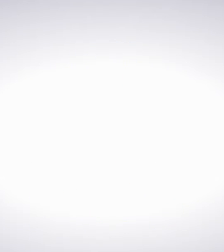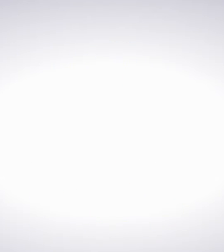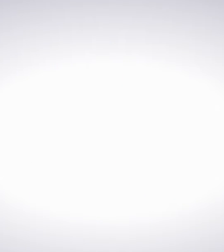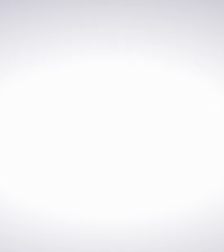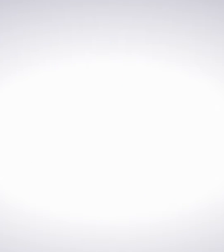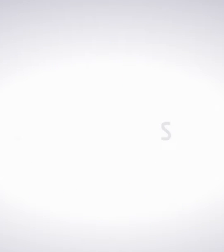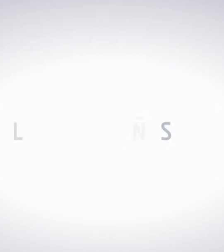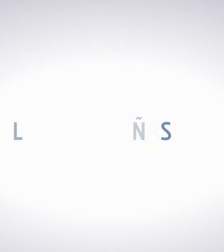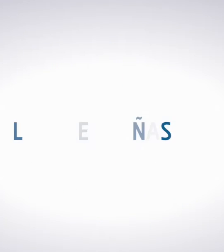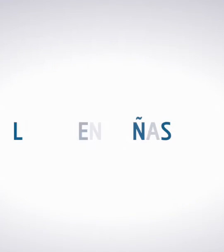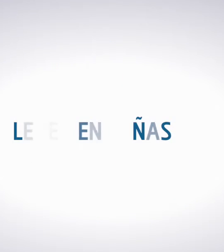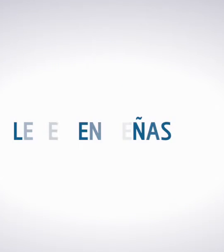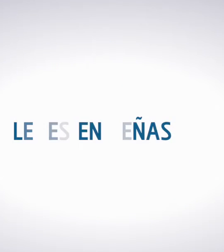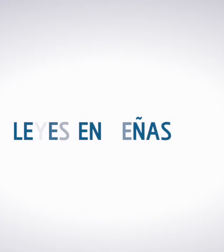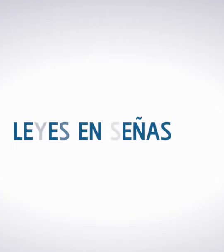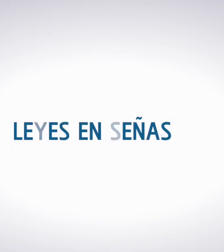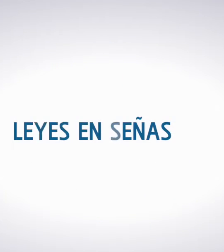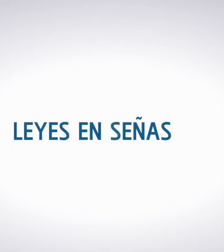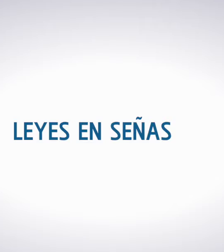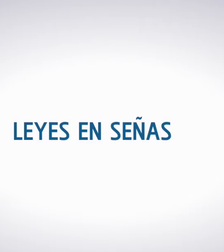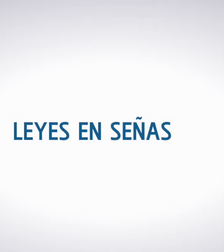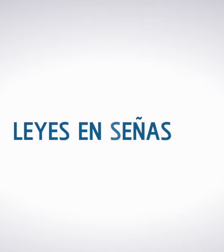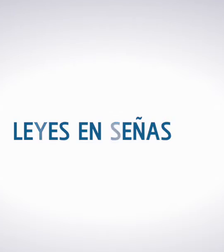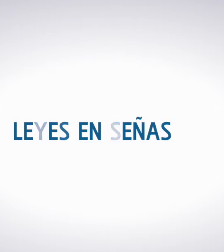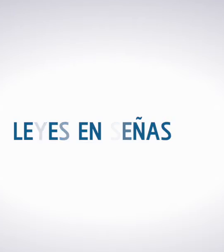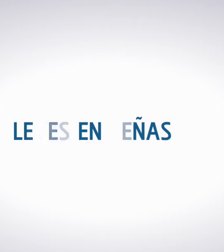Present Legislation in Sign Language